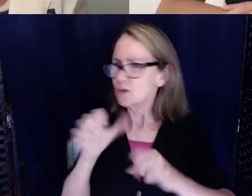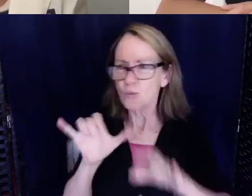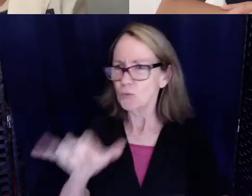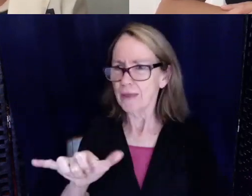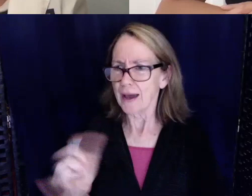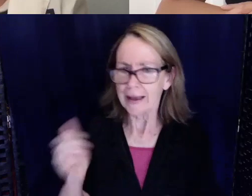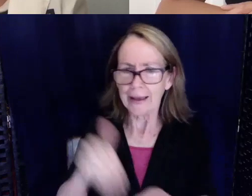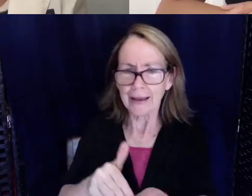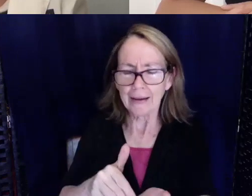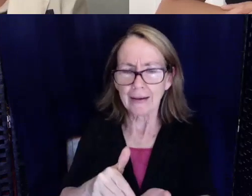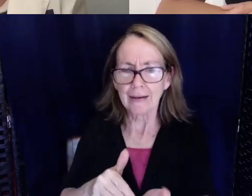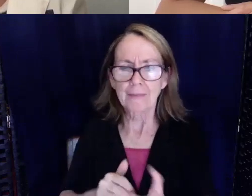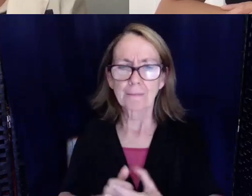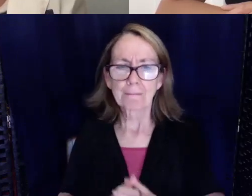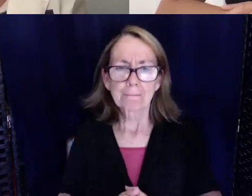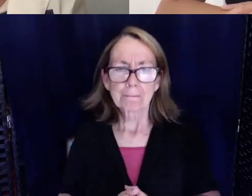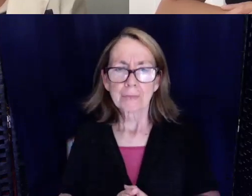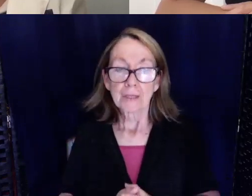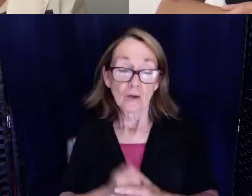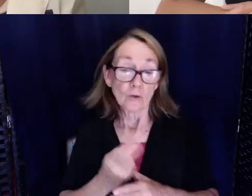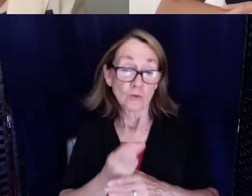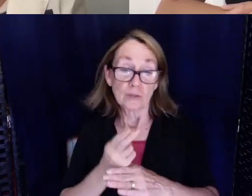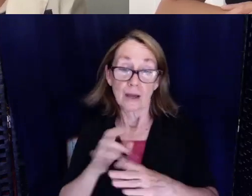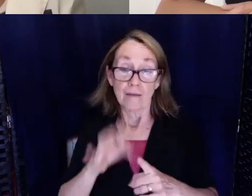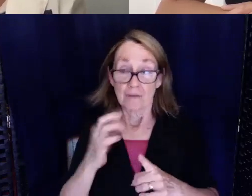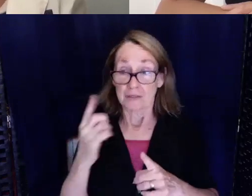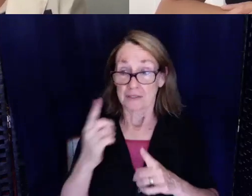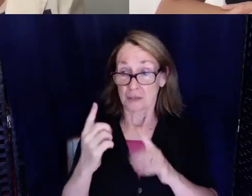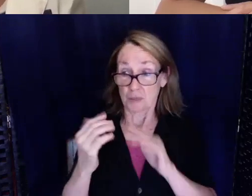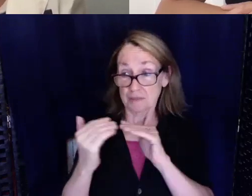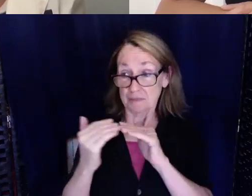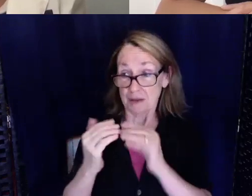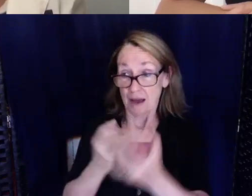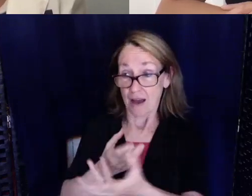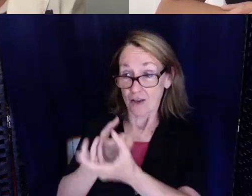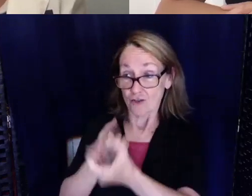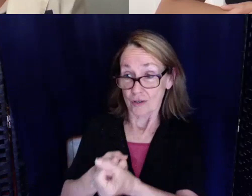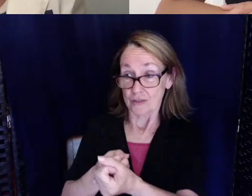So usually I'll just find someone that I can trust and confide in and